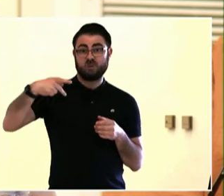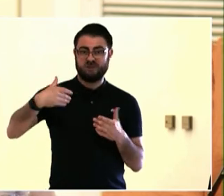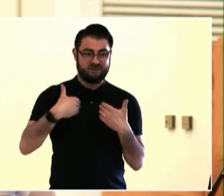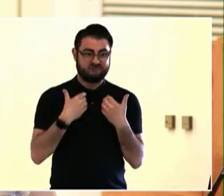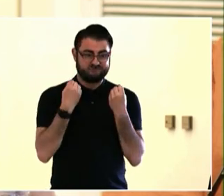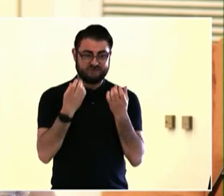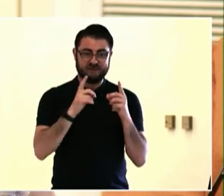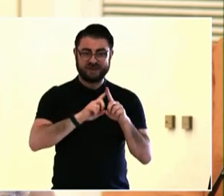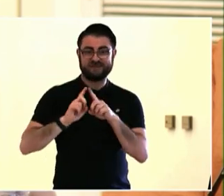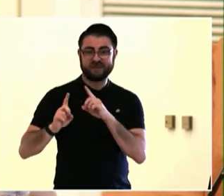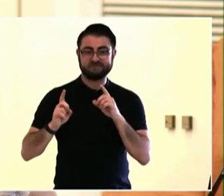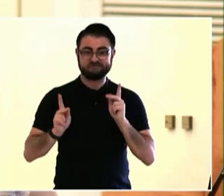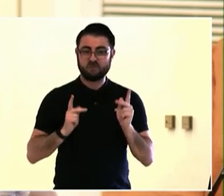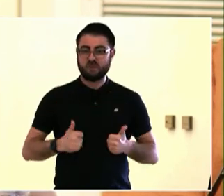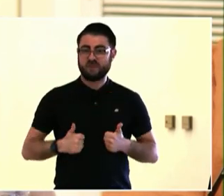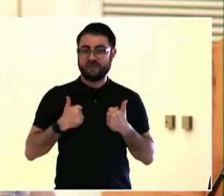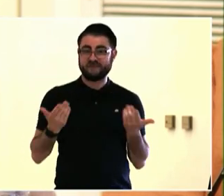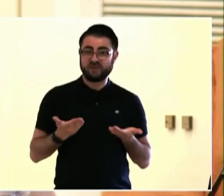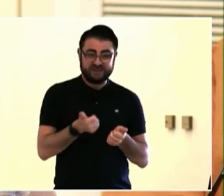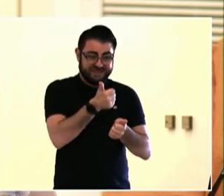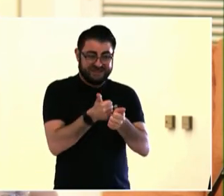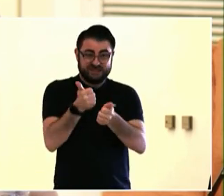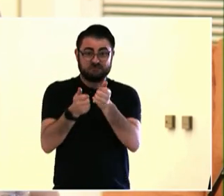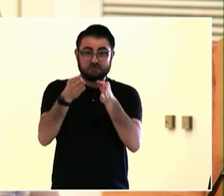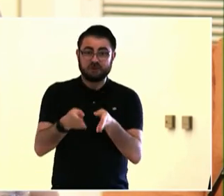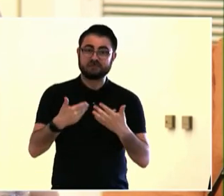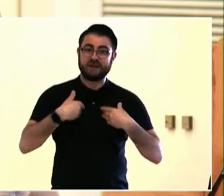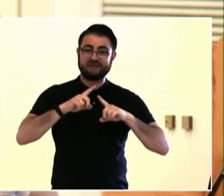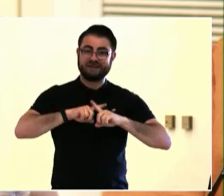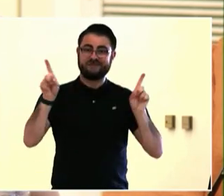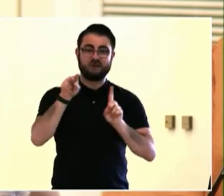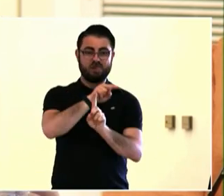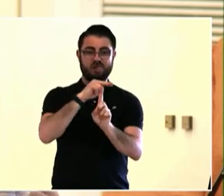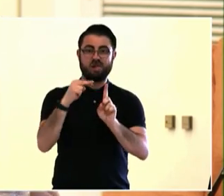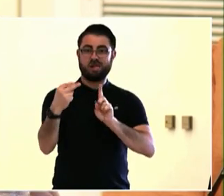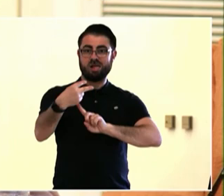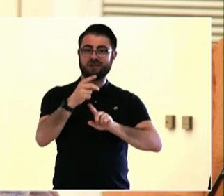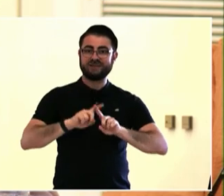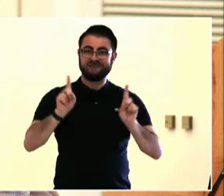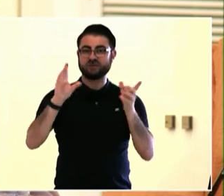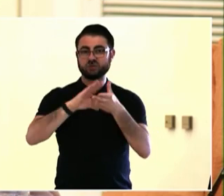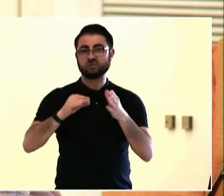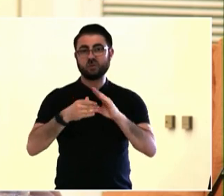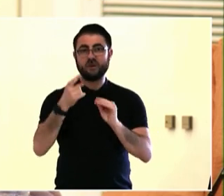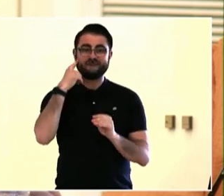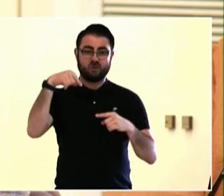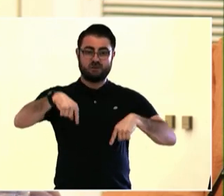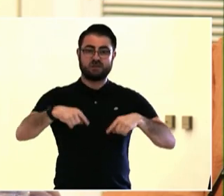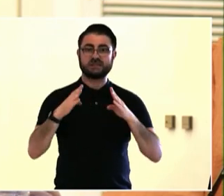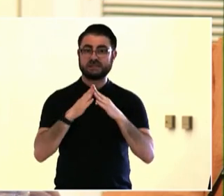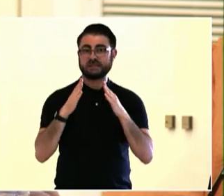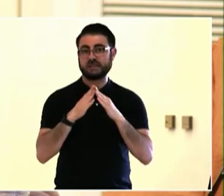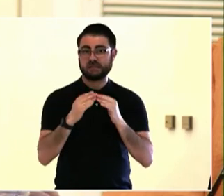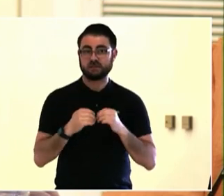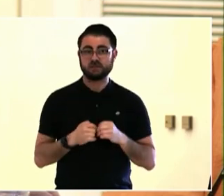Universidad Javeriana and also with an organization that works on democracy projects in Latin